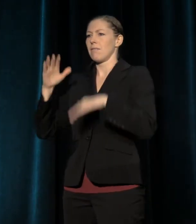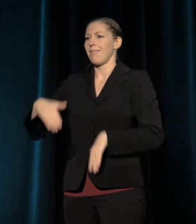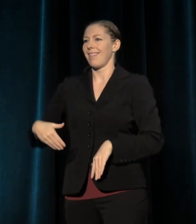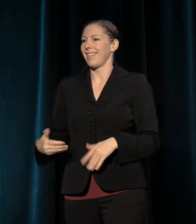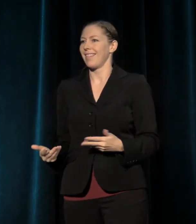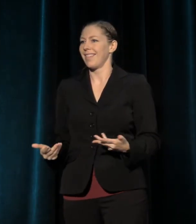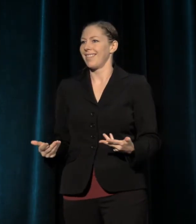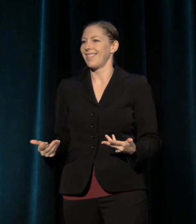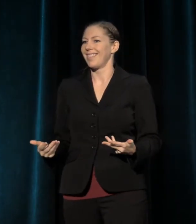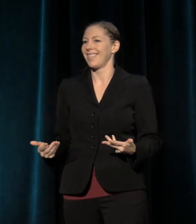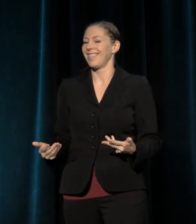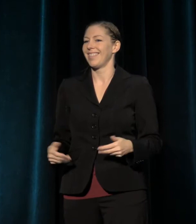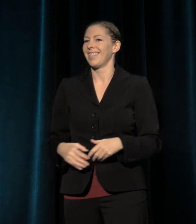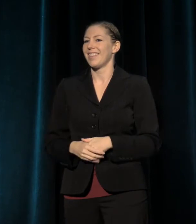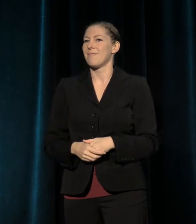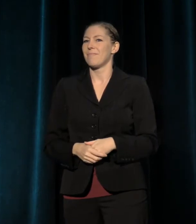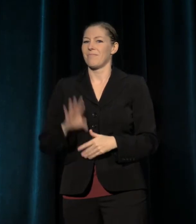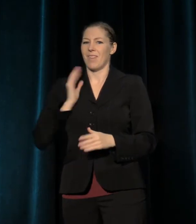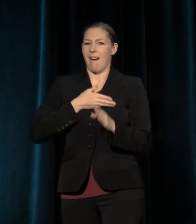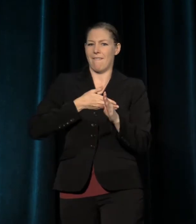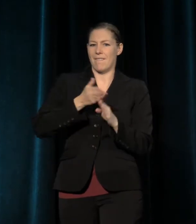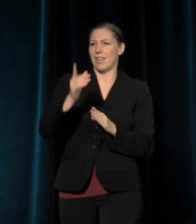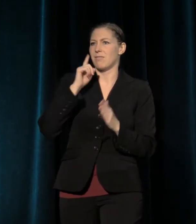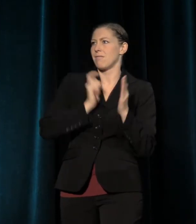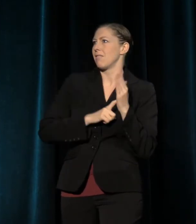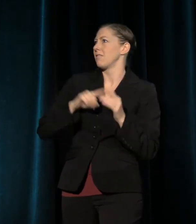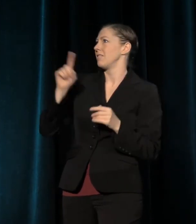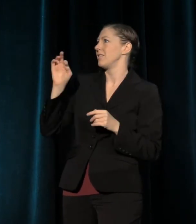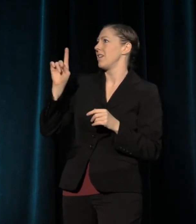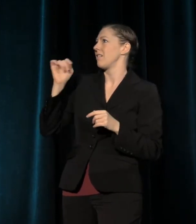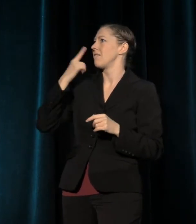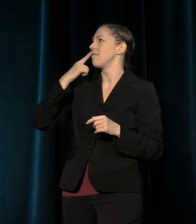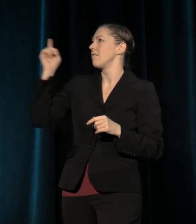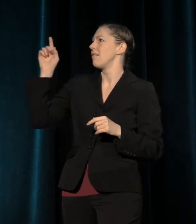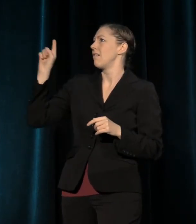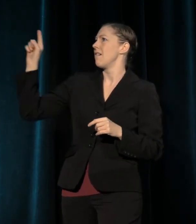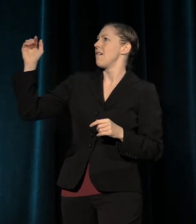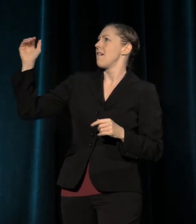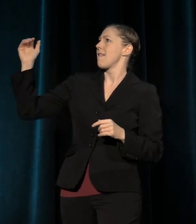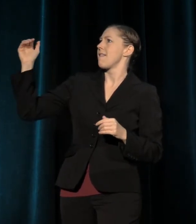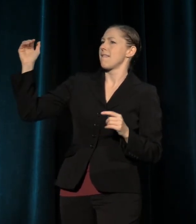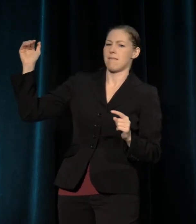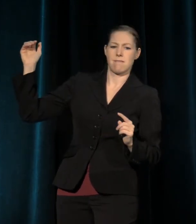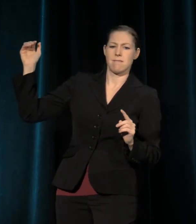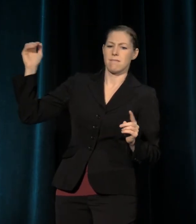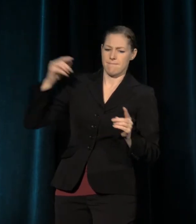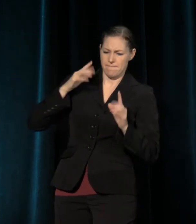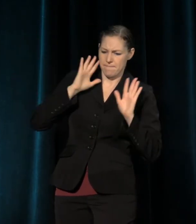As a field, we took that concern to heart, vowing to reinvest in the artistry at the core of our organizations.